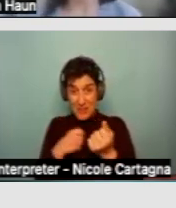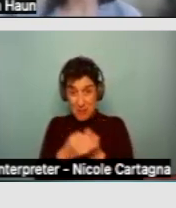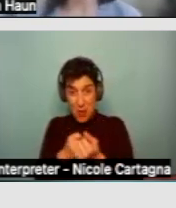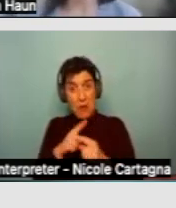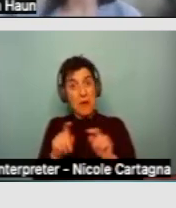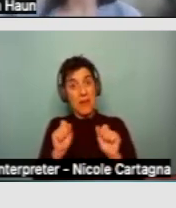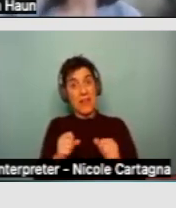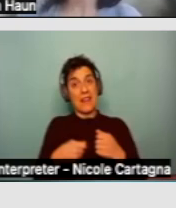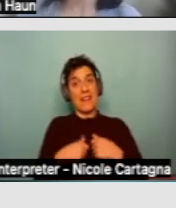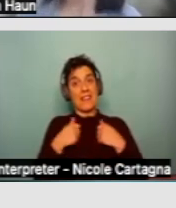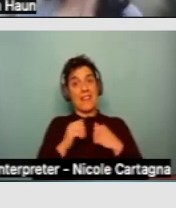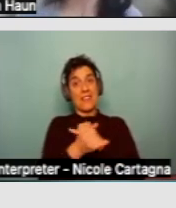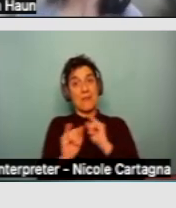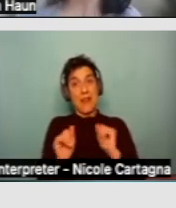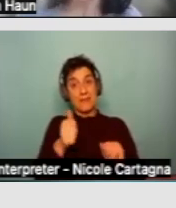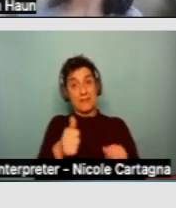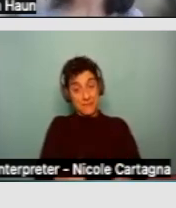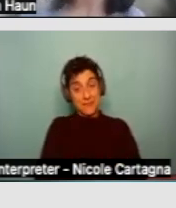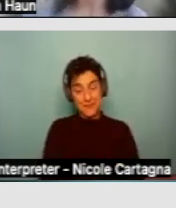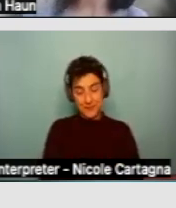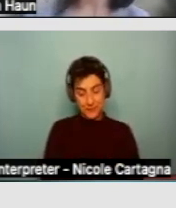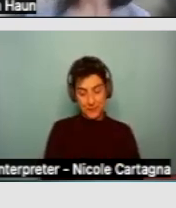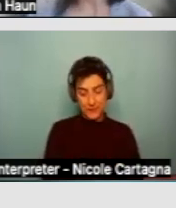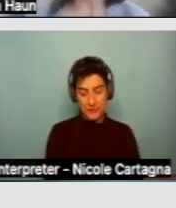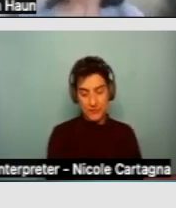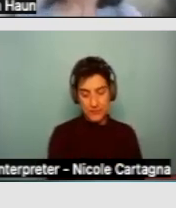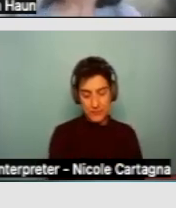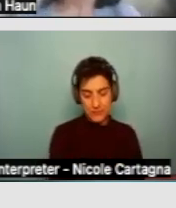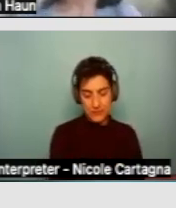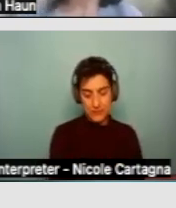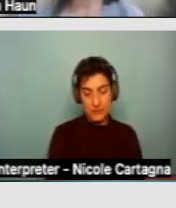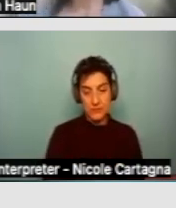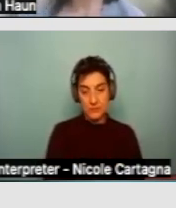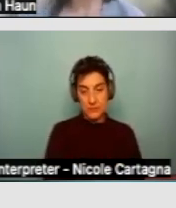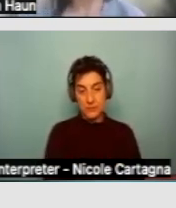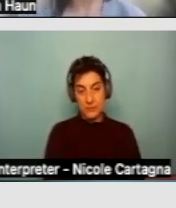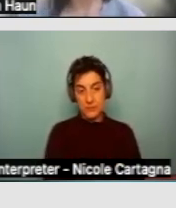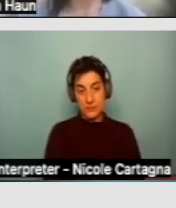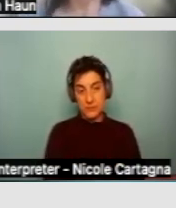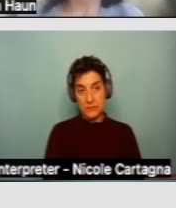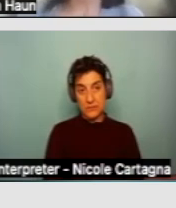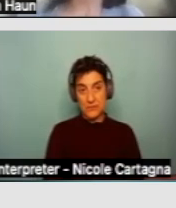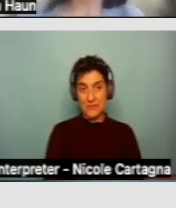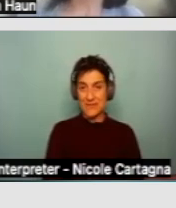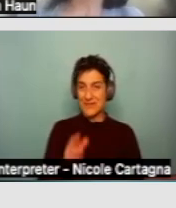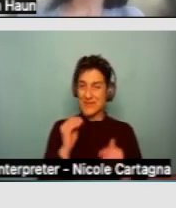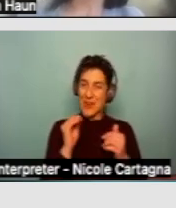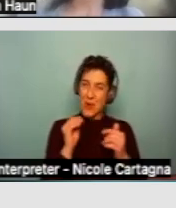own places by themselves, with help. So, it's pretty limited currently under the